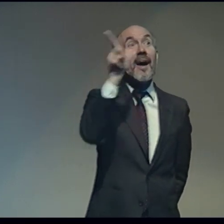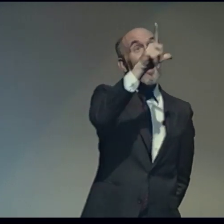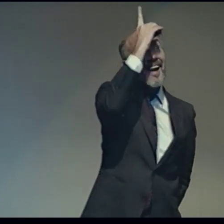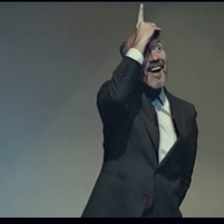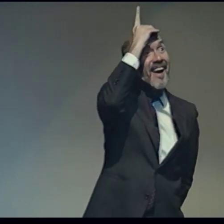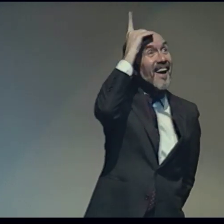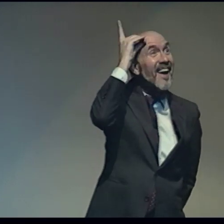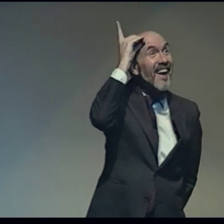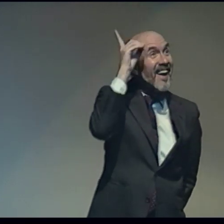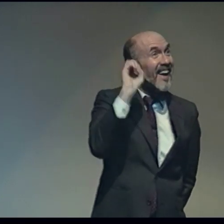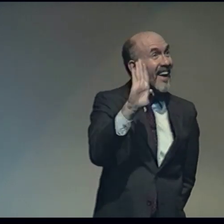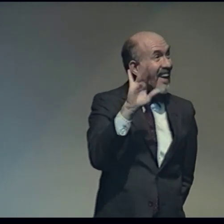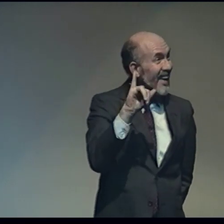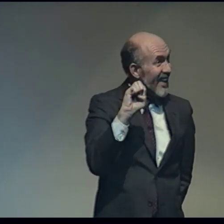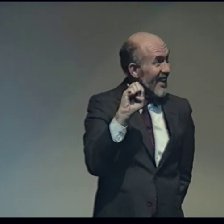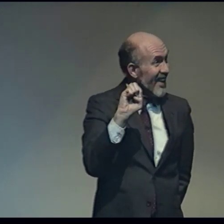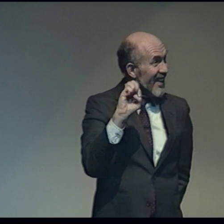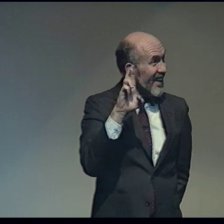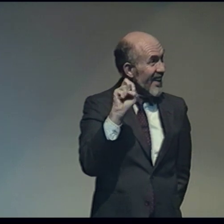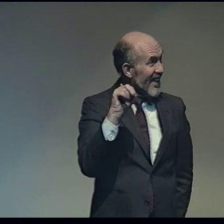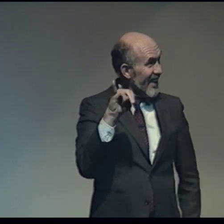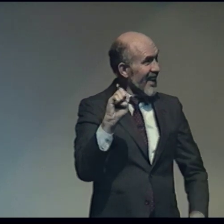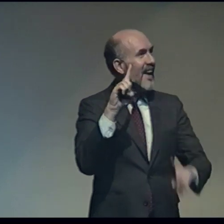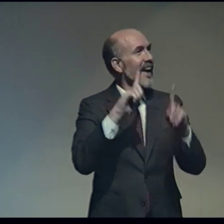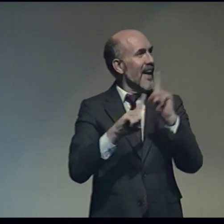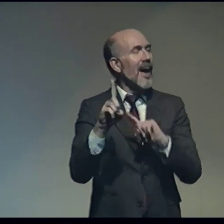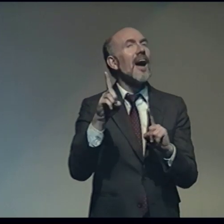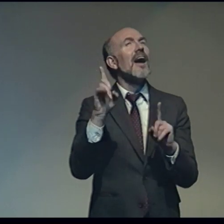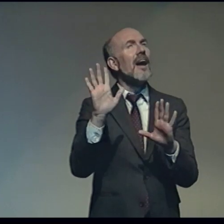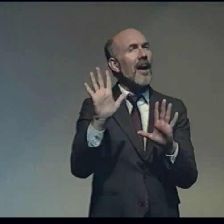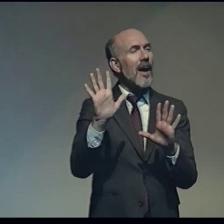Next, Debbie Rennie got up and did her poetry.